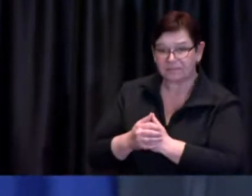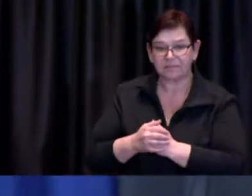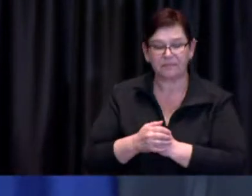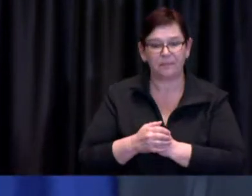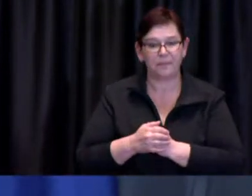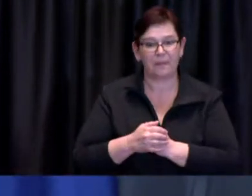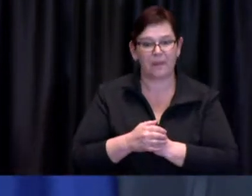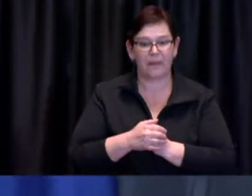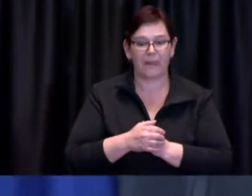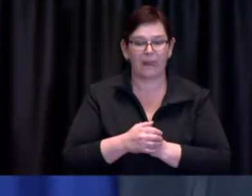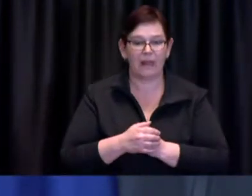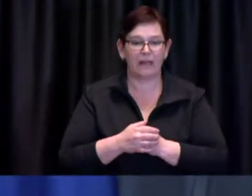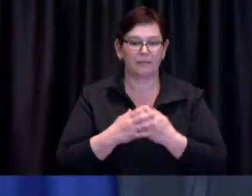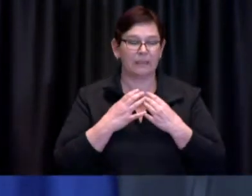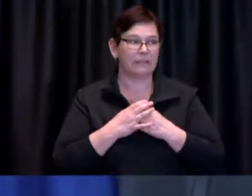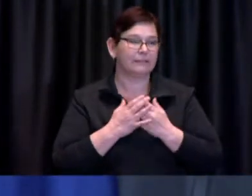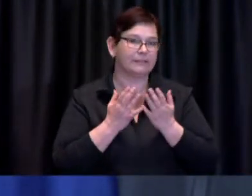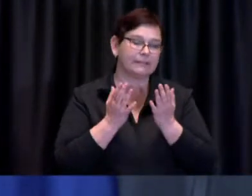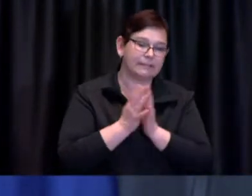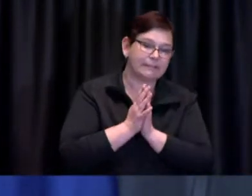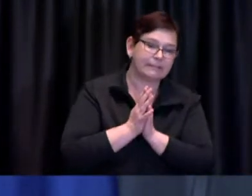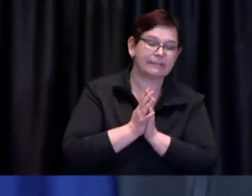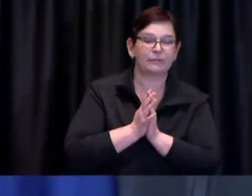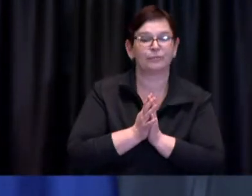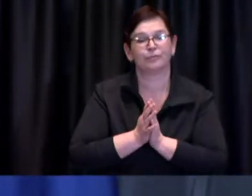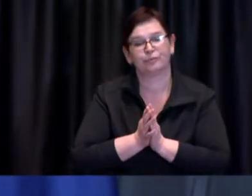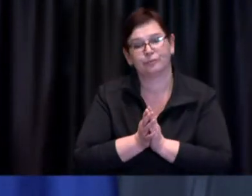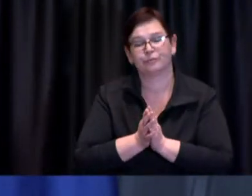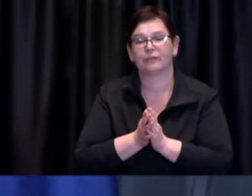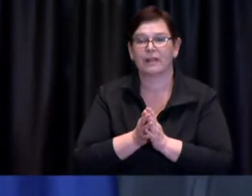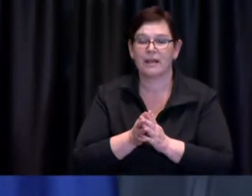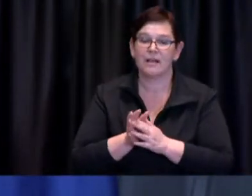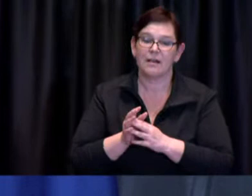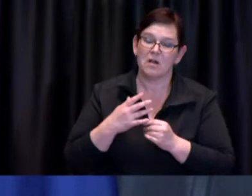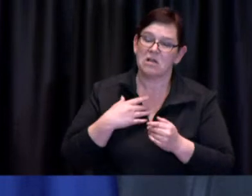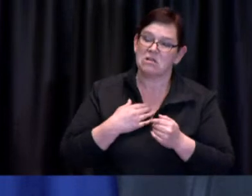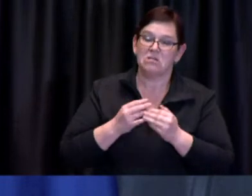first of all I do think we should focus now at this point in time on the measures that we have